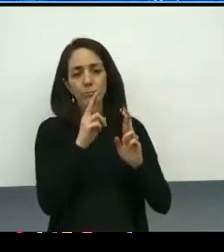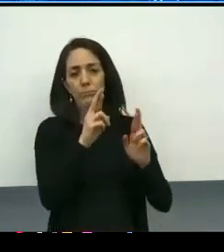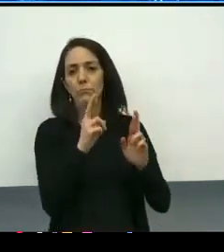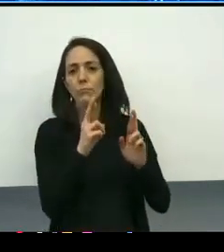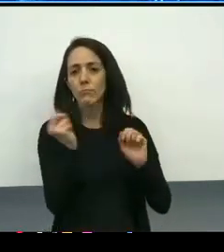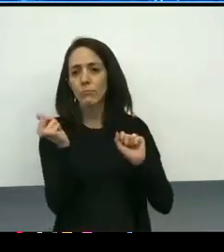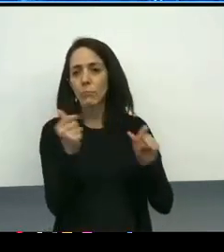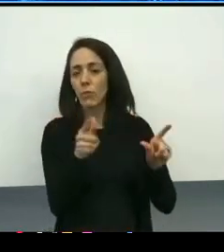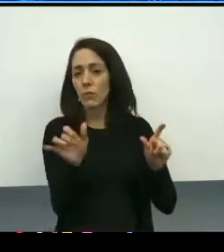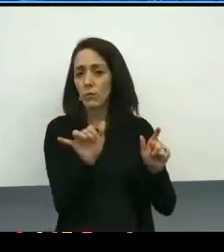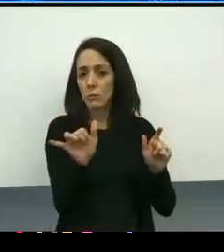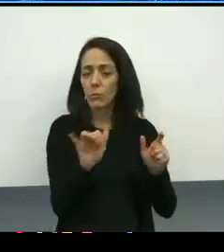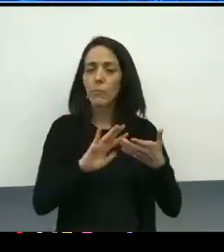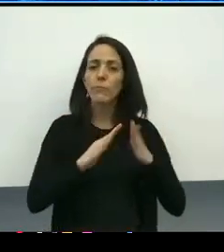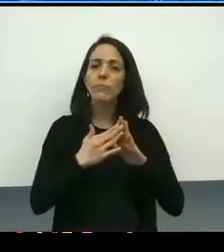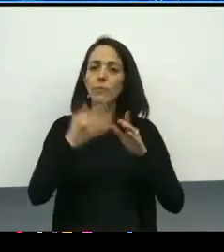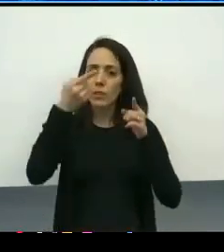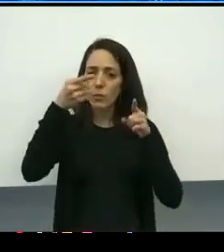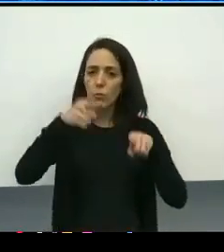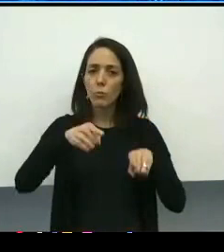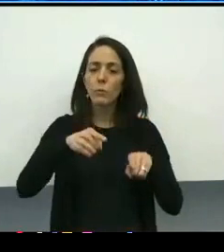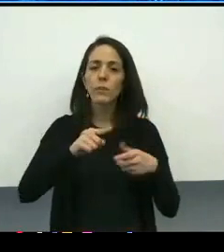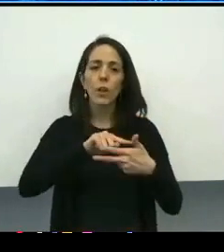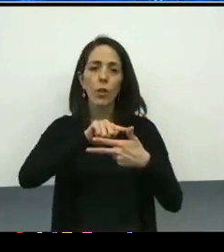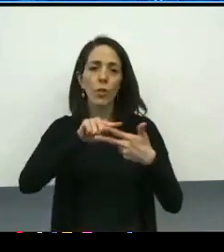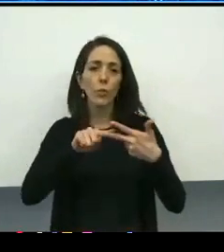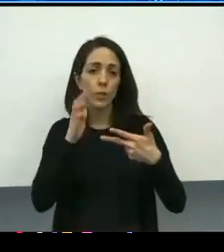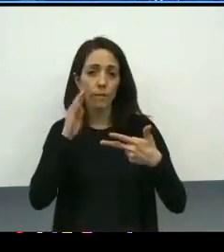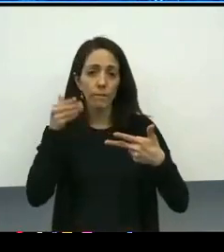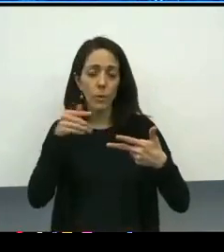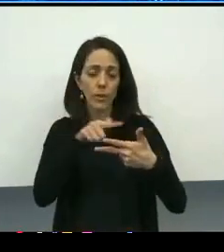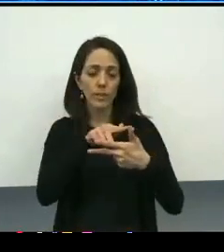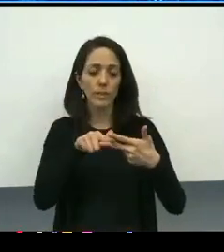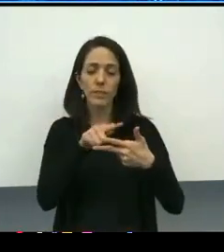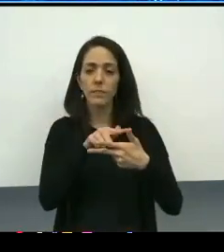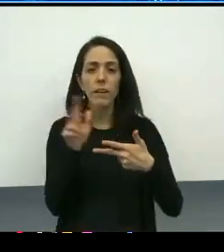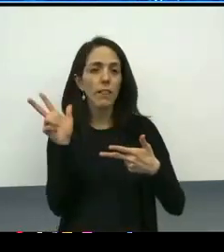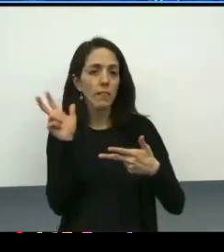by three areas of focus, one, listening, two, learning,